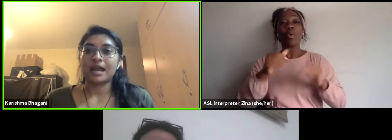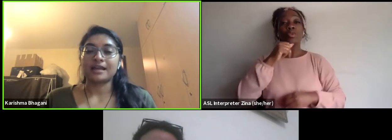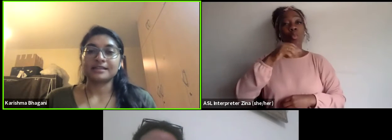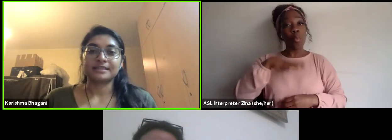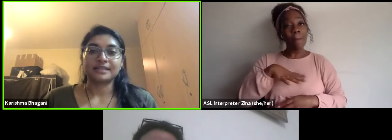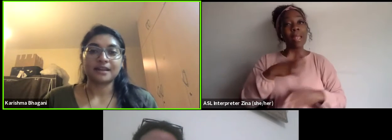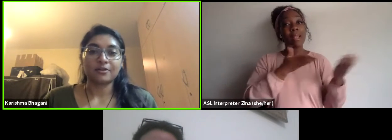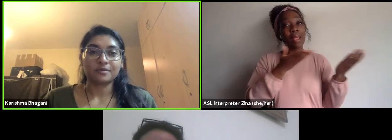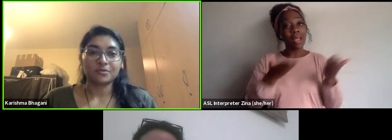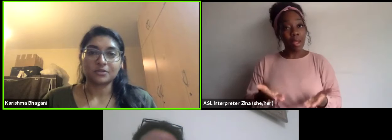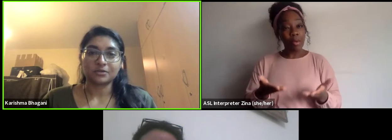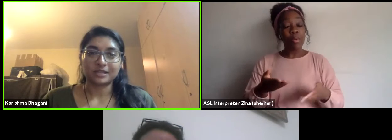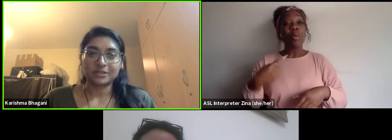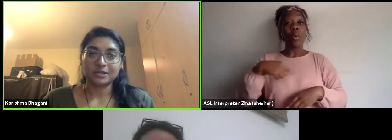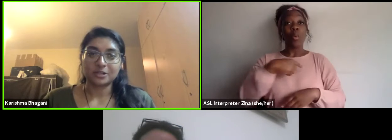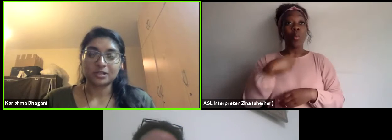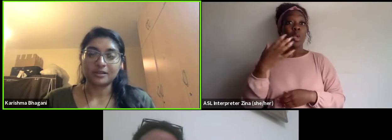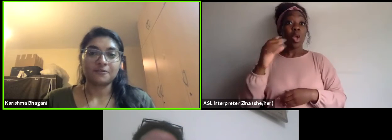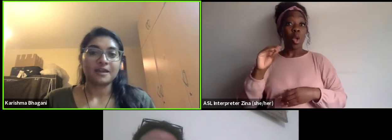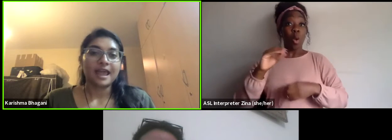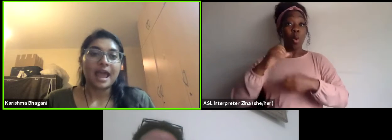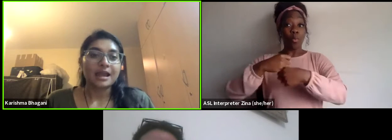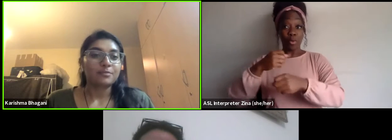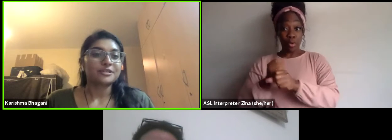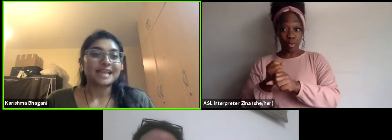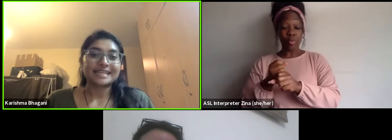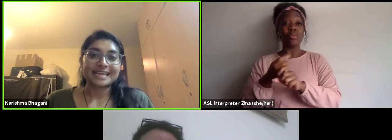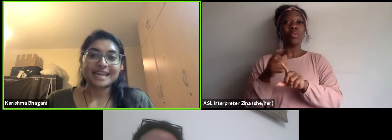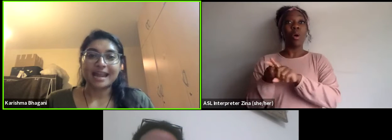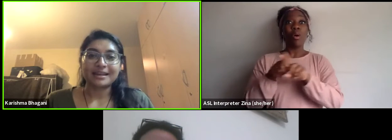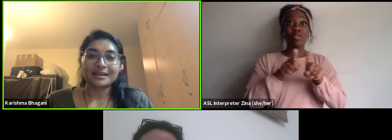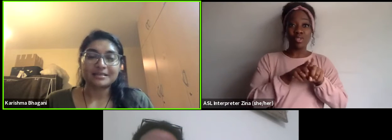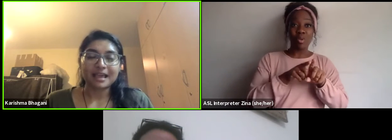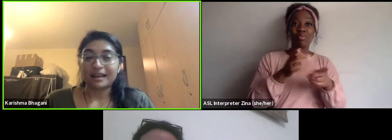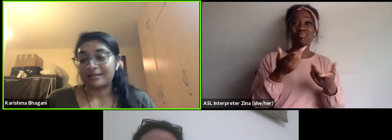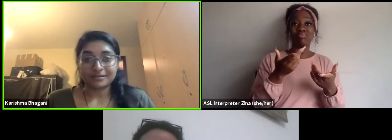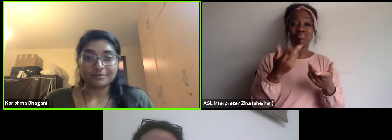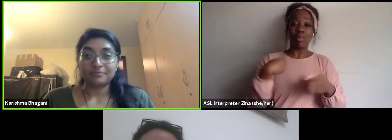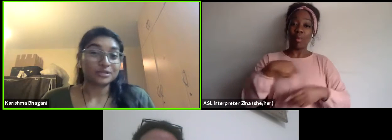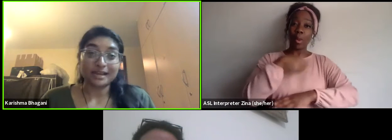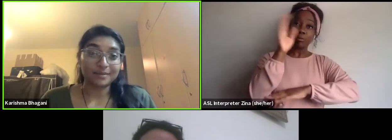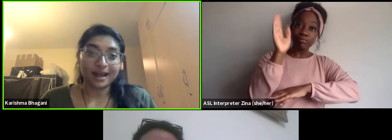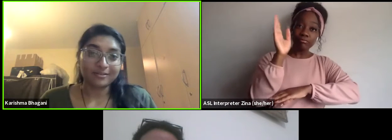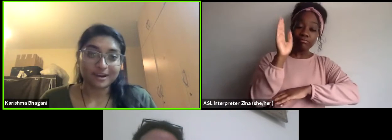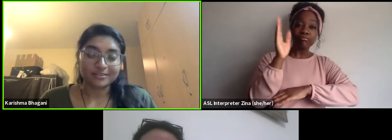and the Nairobi Musical Theater Initiative and presented by HowlRound.